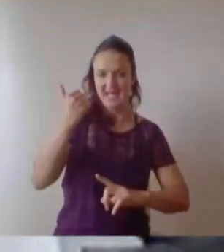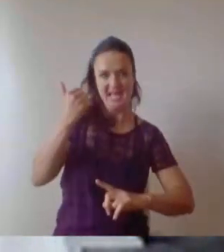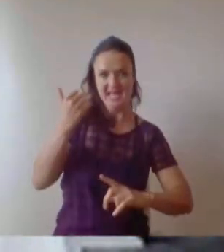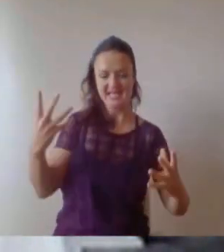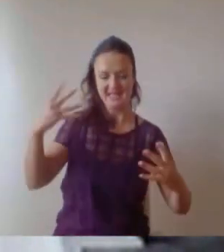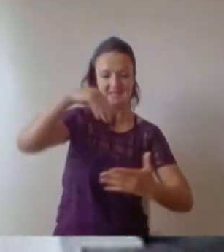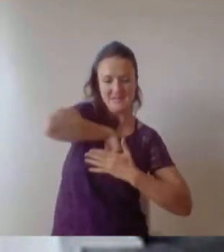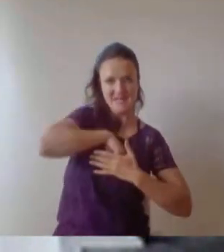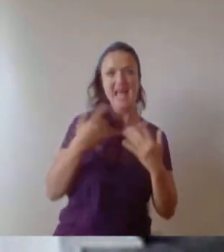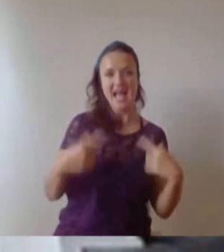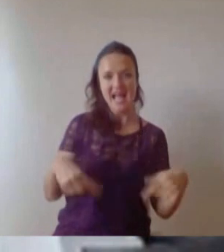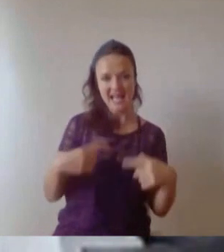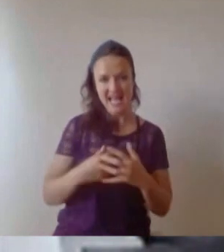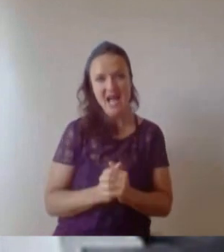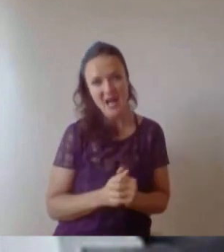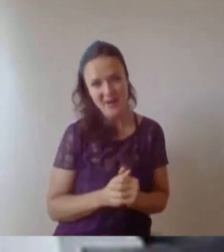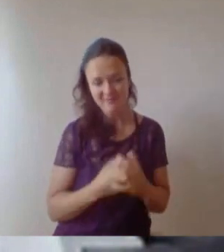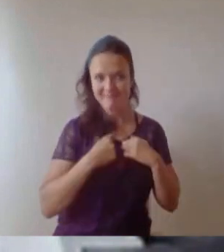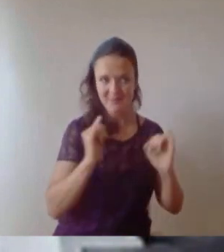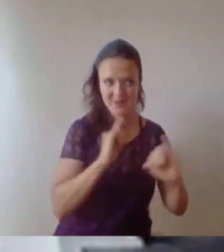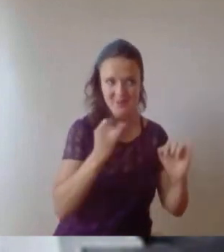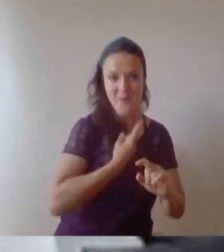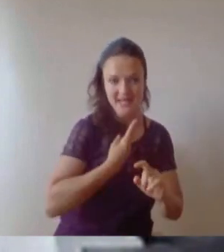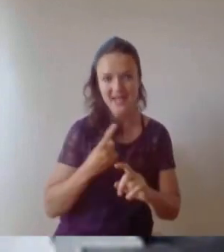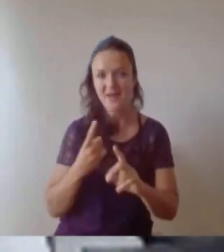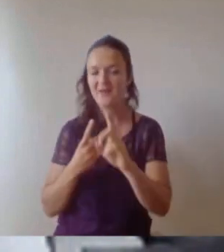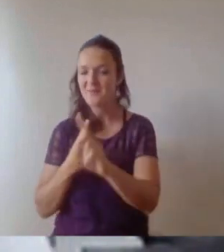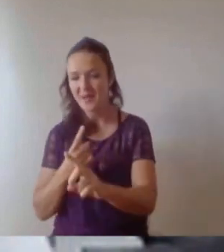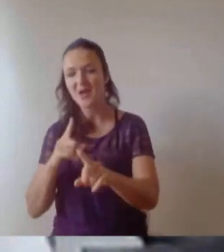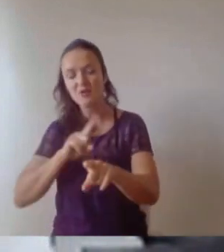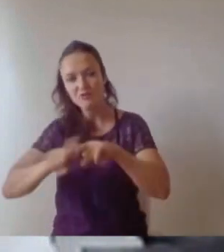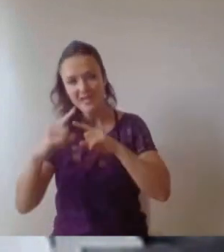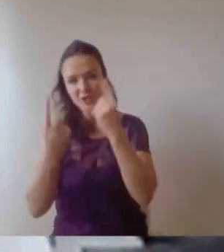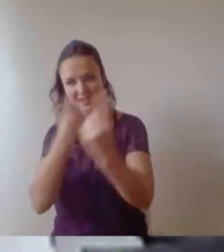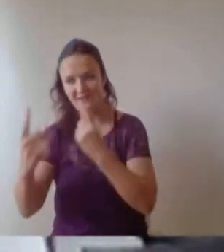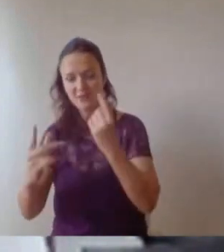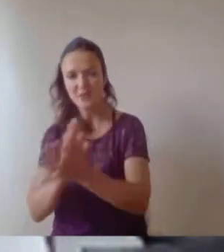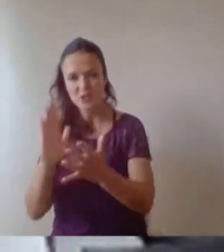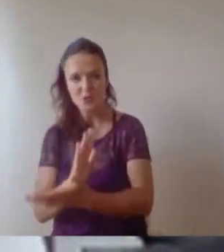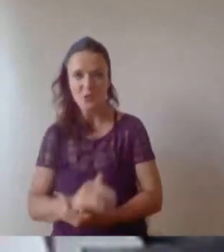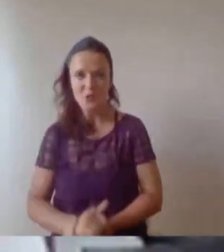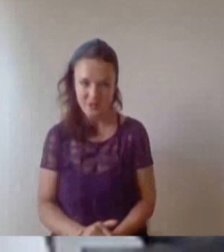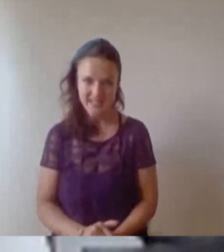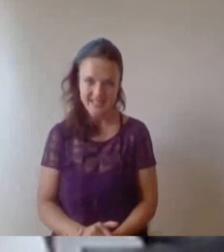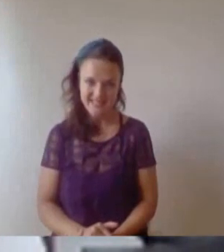but today you're all done incredibly well and you've all well and truly earned the right to do that. So congratulations on everything you've